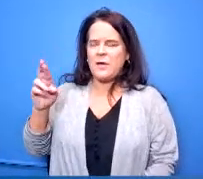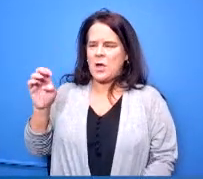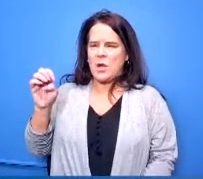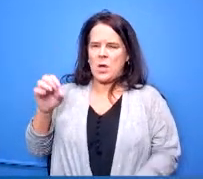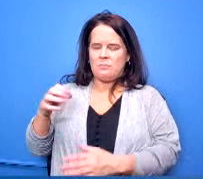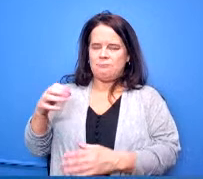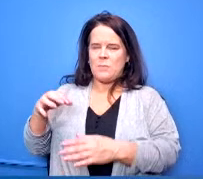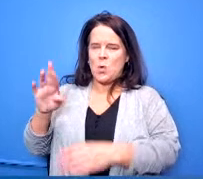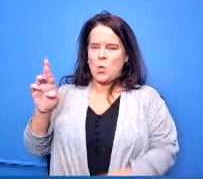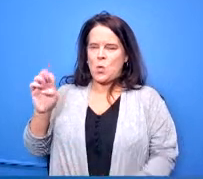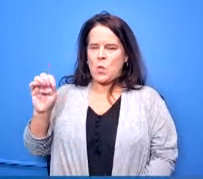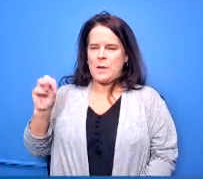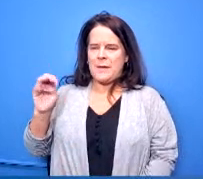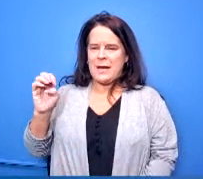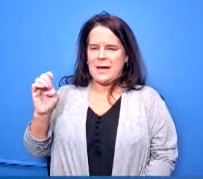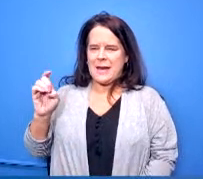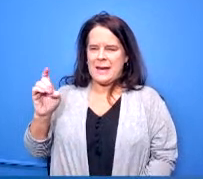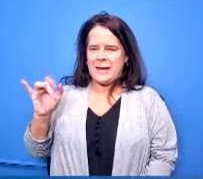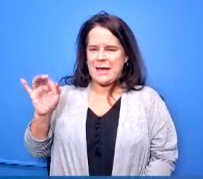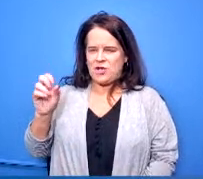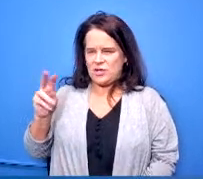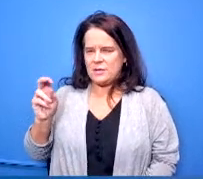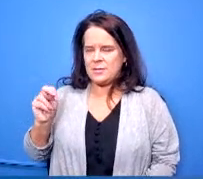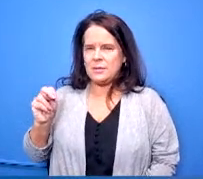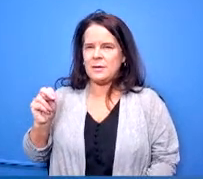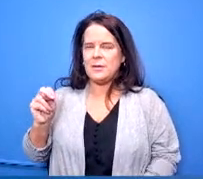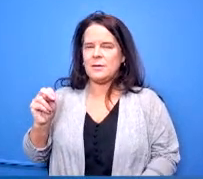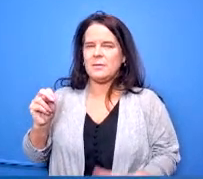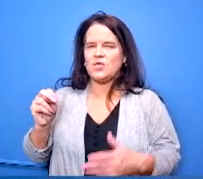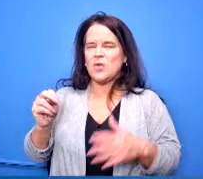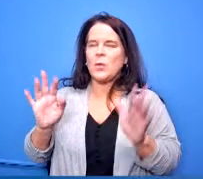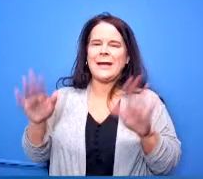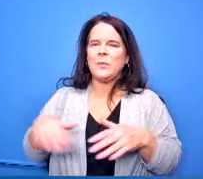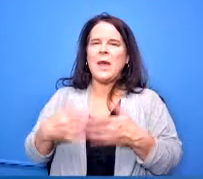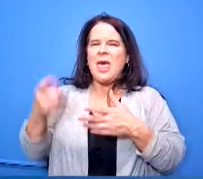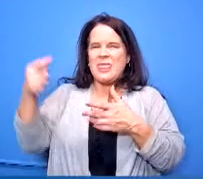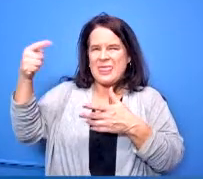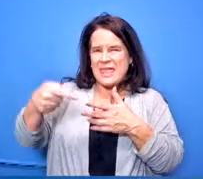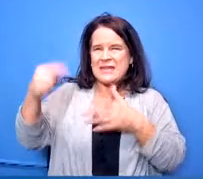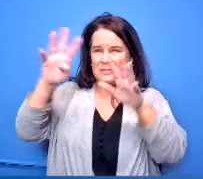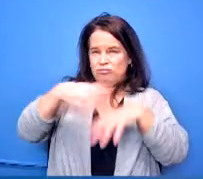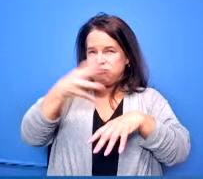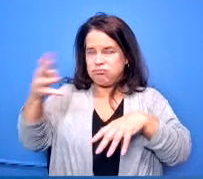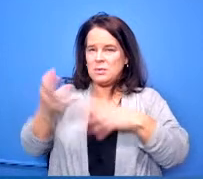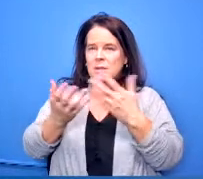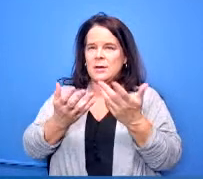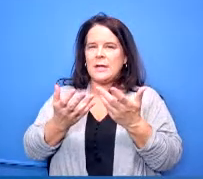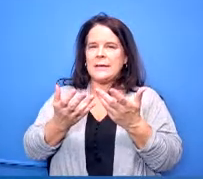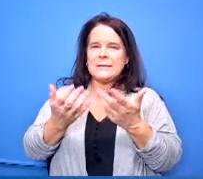a resource for everybody in terms of how to understand the class of 2020 through graduation